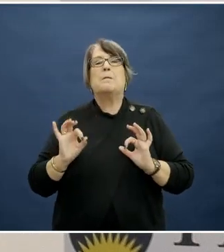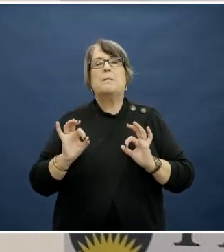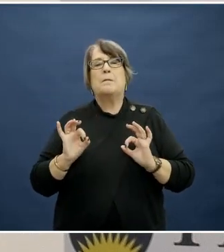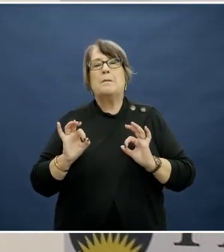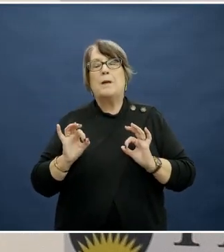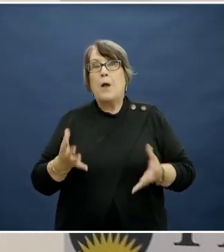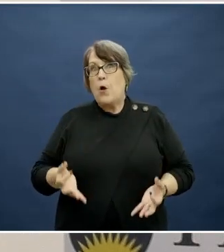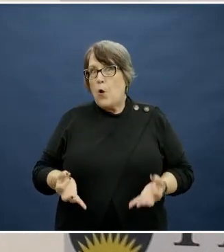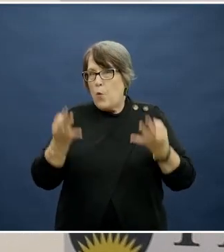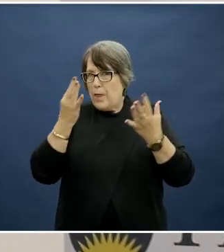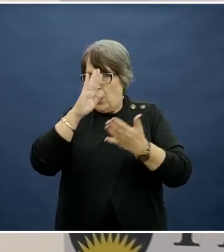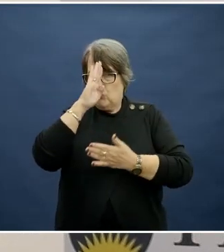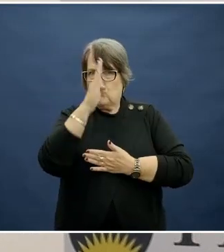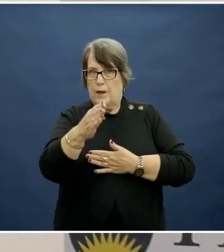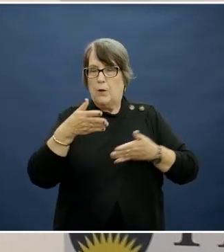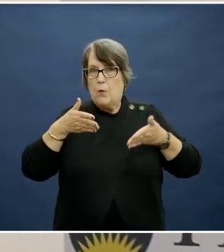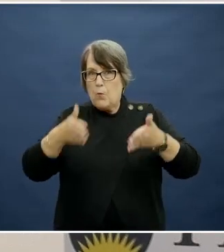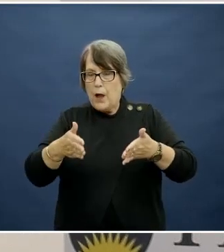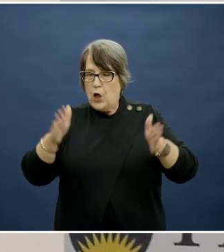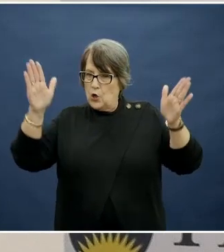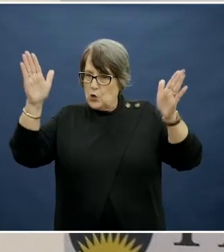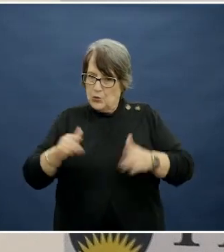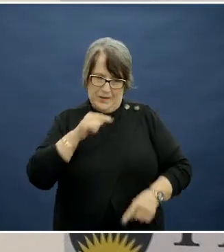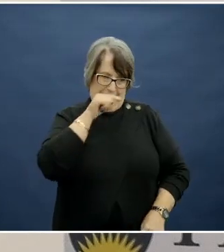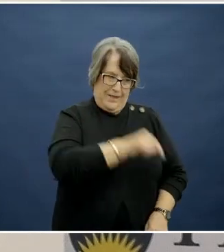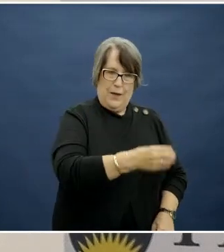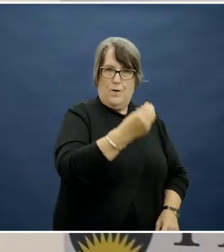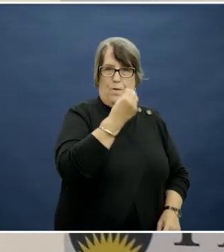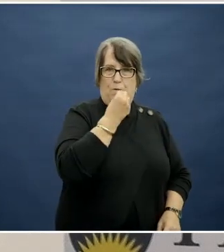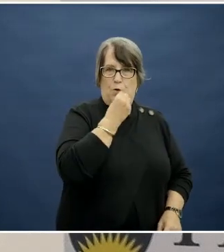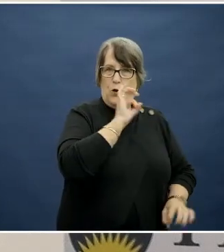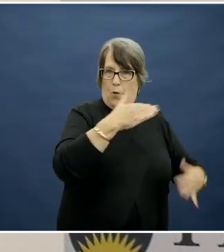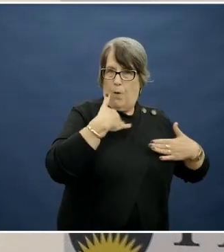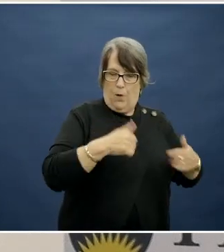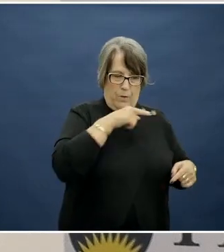Without direct action to reduce children's exposure to unhealthy food and drinks, it